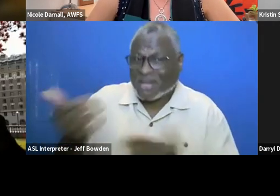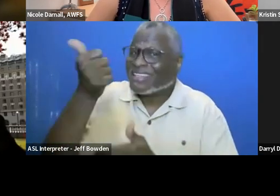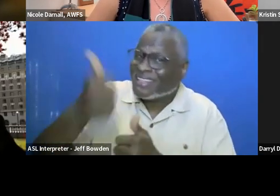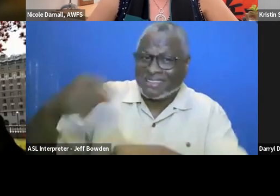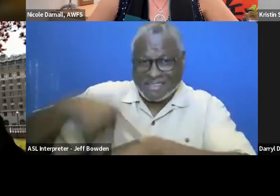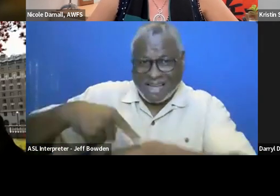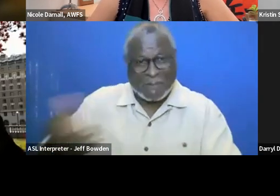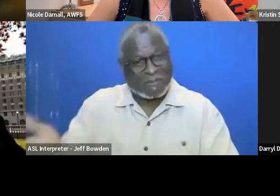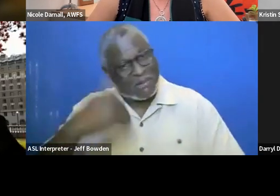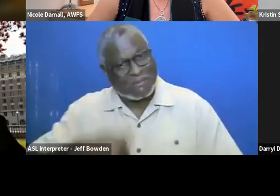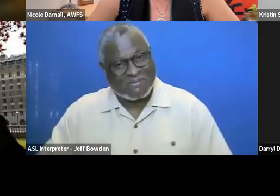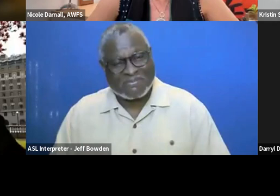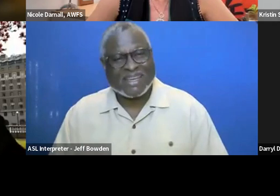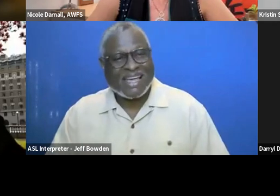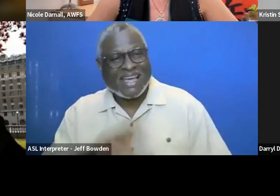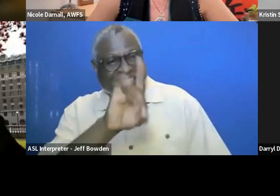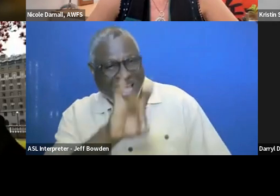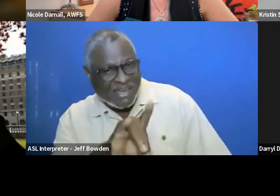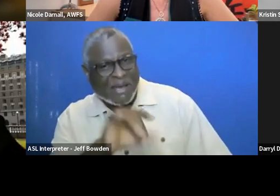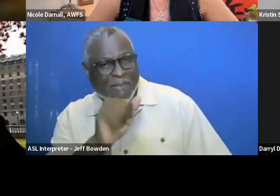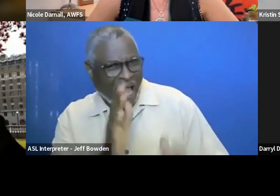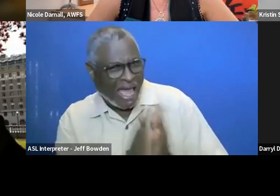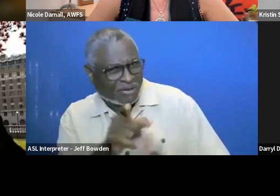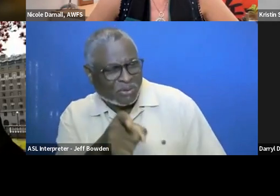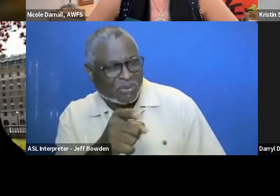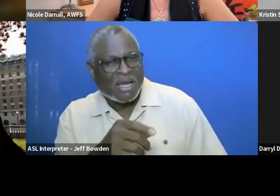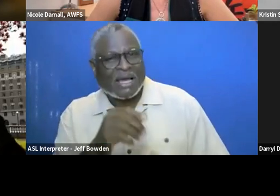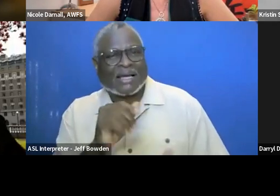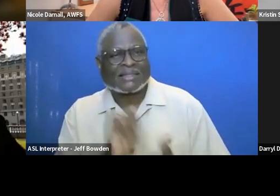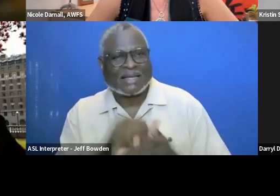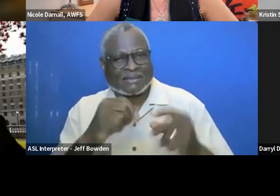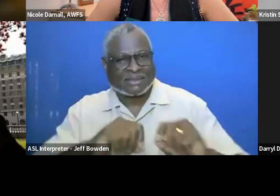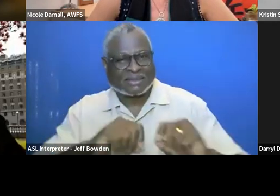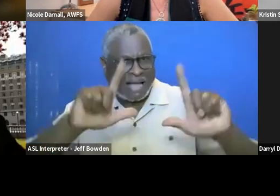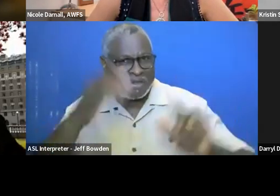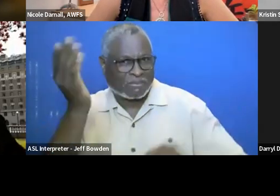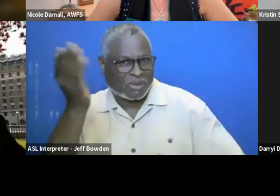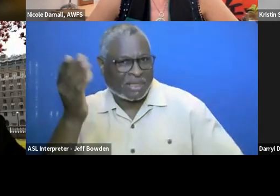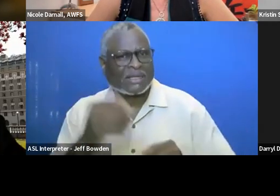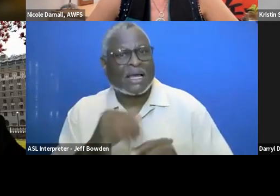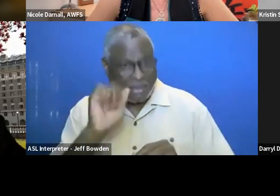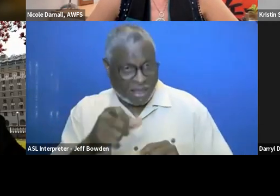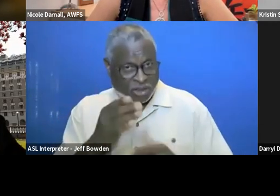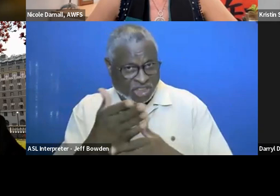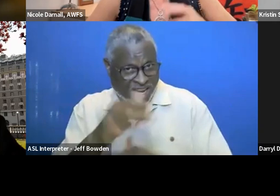David, may I ask that the slides you presented today, can they be shared with us.